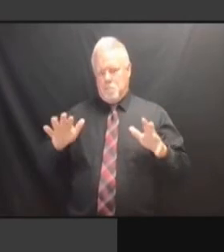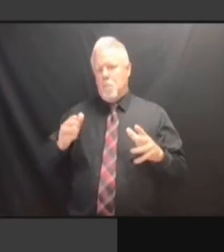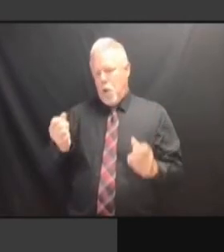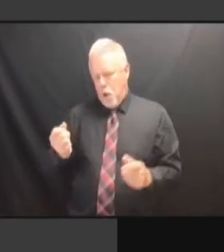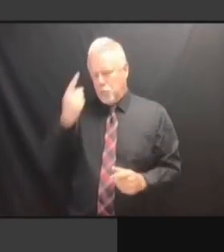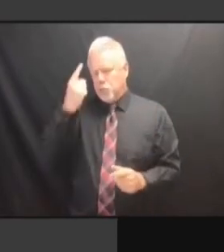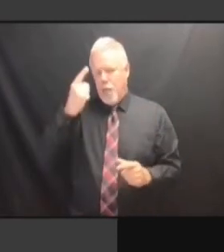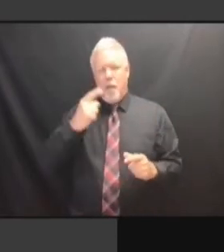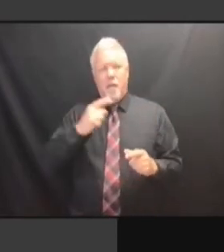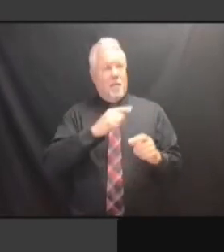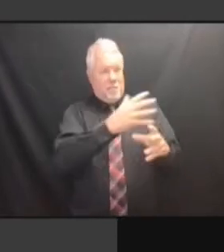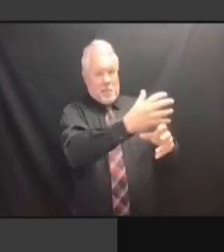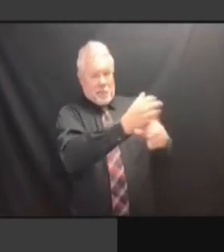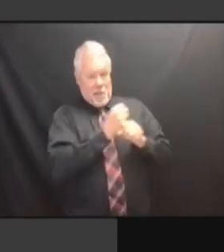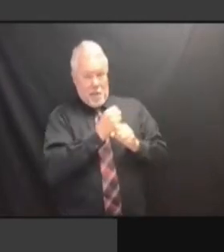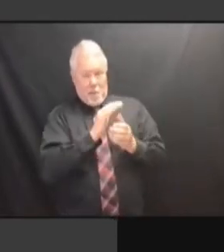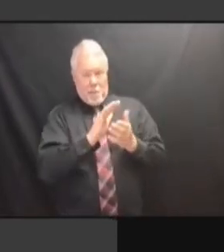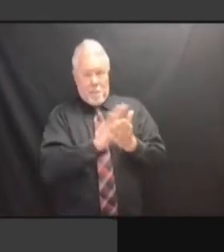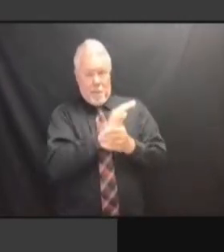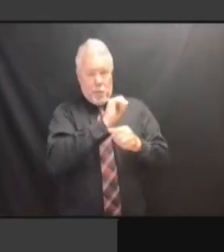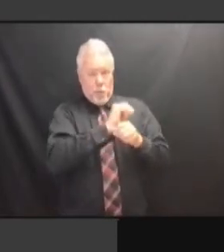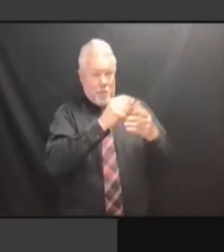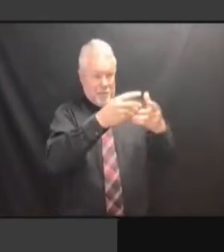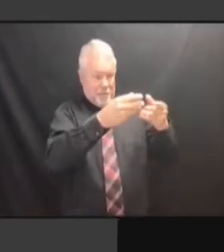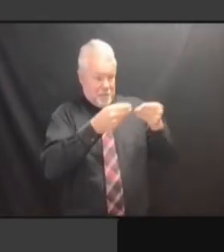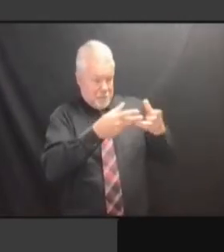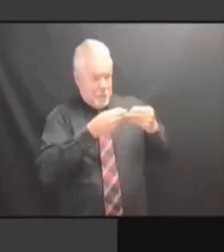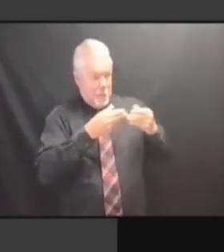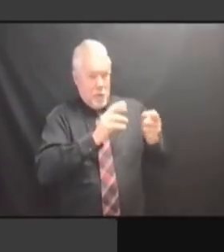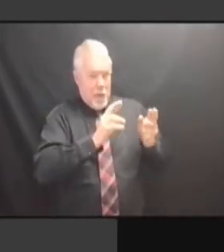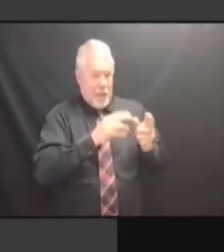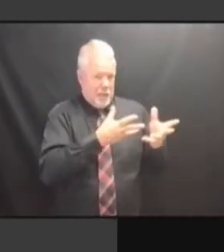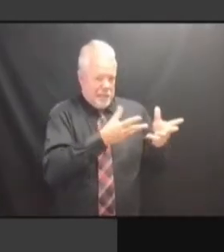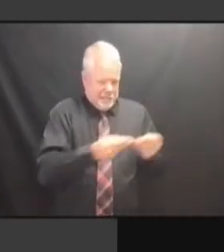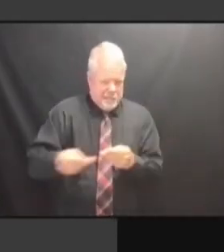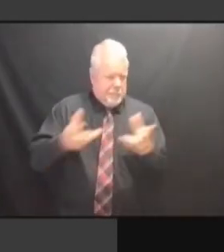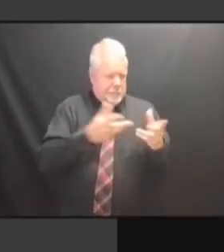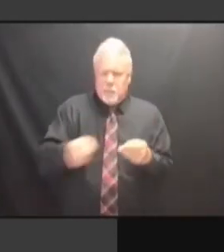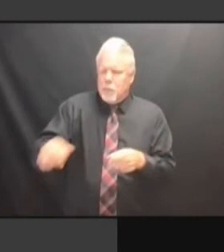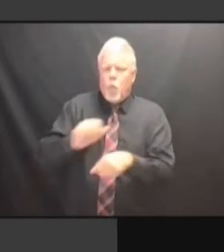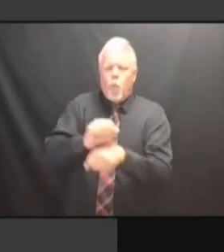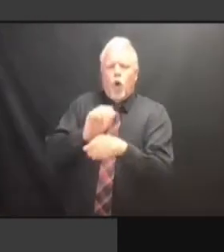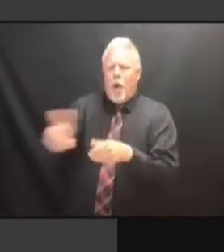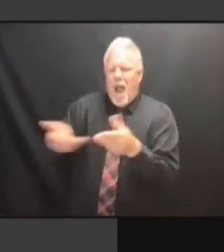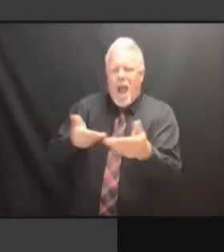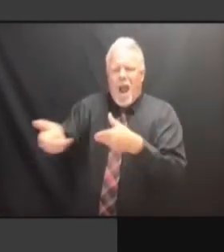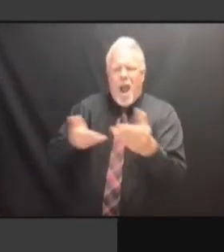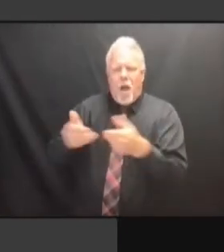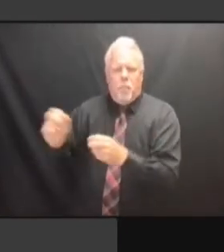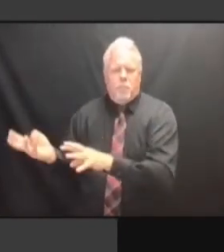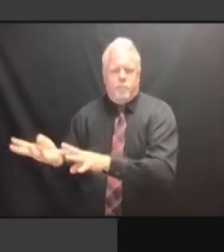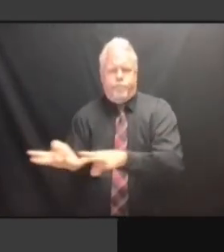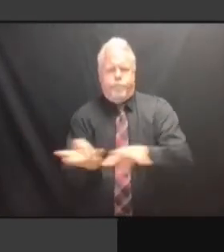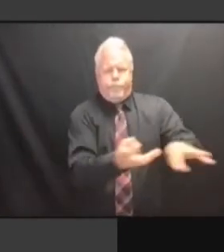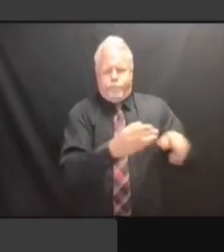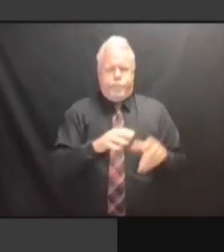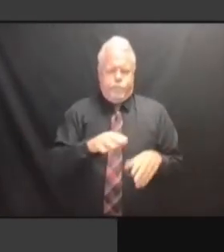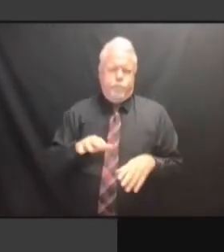WE DO -- I WOULDN'T SAY A VESTIGE, WE DO -- I WOULDN'T SAY A VESTIGE, BUT WE DO -- I WOULDN'T SAY A VESTIGE, BUT HOW WE DO -- I WOULDN'T SAY A VESTIGE, BUT HOW WE WE DO -- I WOULDN'T SAY A VESTIGE, BUT HOW WE OPERATE WE DO -- I WOULDN'T SAY A VESTIGE, BUT HOW WE OPERATE IS VESTIGE, BUT HOW WE OPERATE IS VESTIGE, BUT HOW WE OPERATE IS BALLOT VESTIGE, BUT HOW WE OPERATE IS BALLOT ACCESS VESTIGE, BUT HOW WE OPERATE IS BALLOT ACCESS IS VESTIGE, BUT HOW WE OPERATE IS BALLOT ACCESS IS A VESTIGE, BUT HOW WE OPERATE IS BALLOT ACCESS IS A PHYSICAL BALLOT ACCESS IS A PHYSICAL BALLOT ACCESS IS A PHYSICAL DOCUMENT. DOCUMENT. DOCUMENT. IT'S DOCUMENT. IT'S NOT DOCUMENT. IT'S NOT ELECTRONIC. IT'S NOT ELECTRONIC. IT'S NOT ELECTRONIC. THE IT'S NOT ELECTRONIC. THE PUBLIC IT'S NOT ELECTRONIC. THE PUBLIC CAMPAIGN